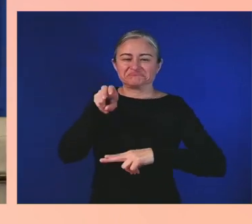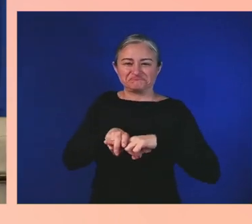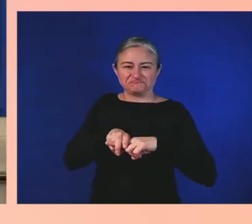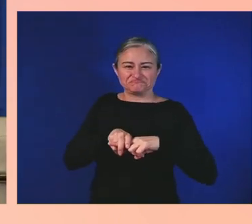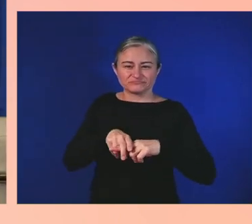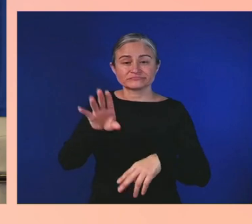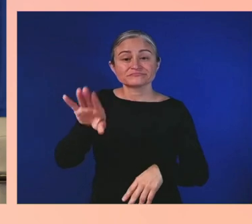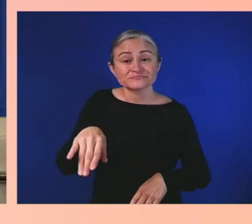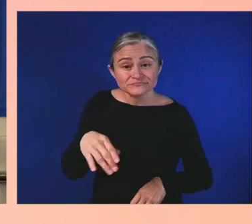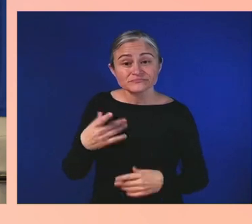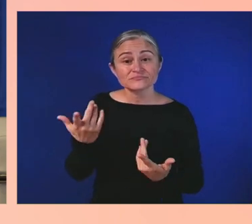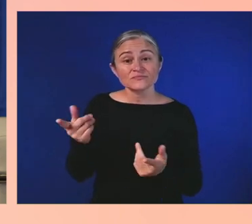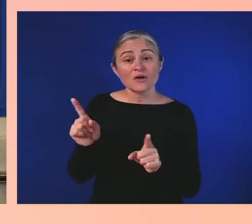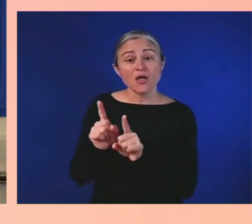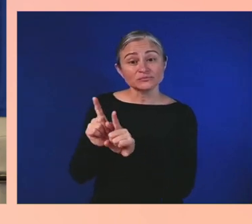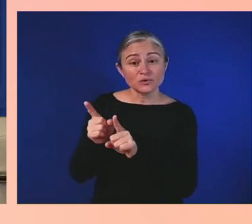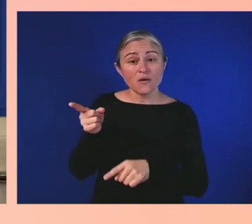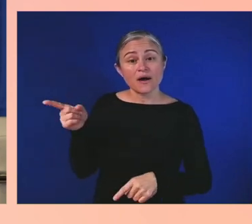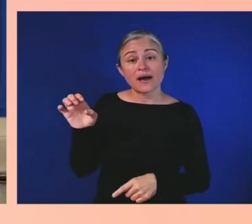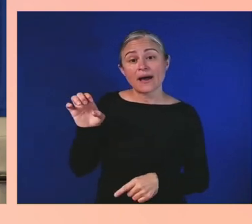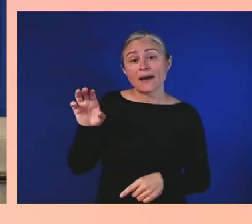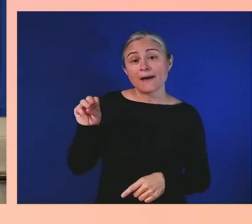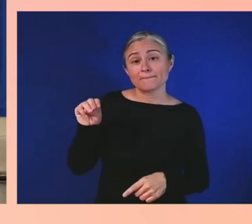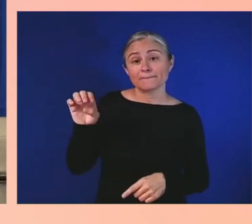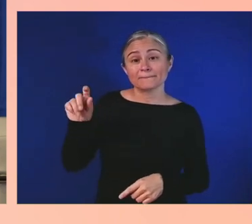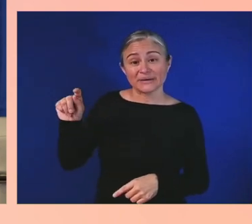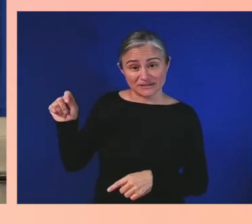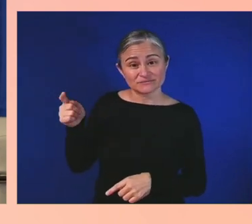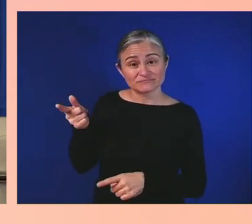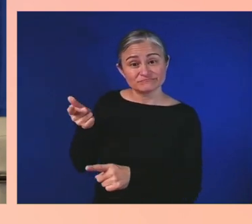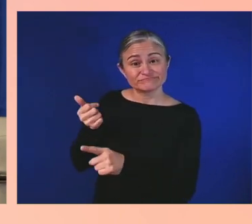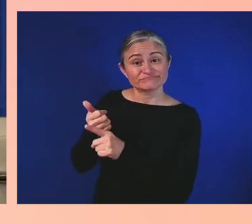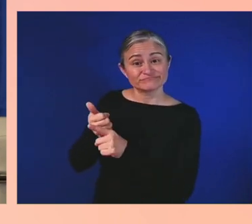we are looking for that equal chance and opportunity to